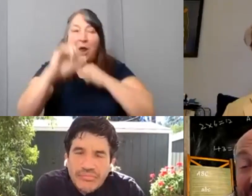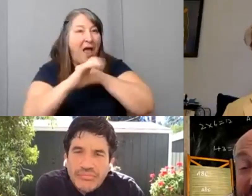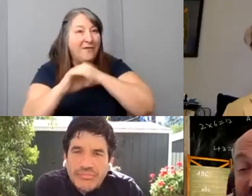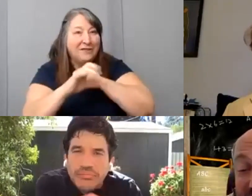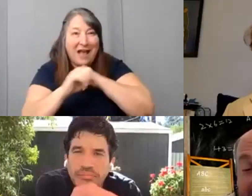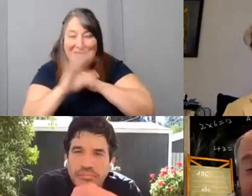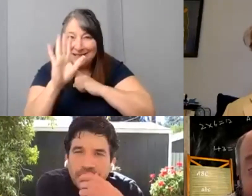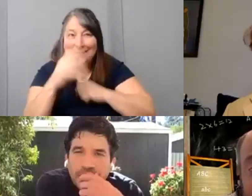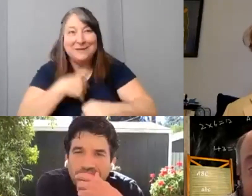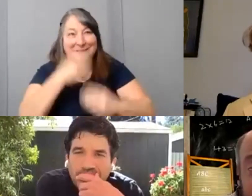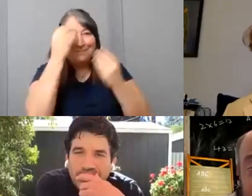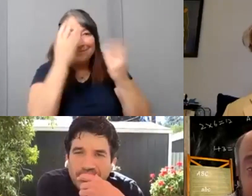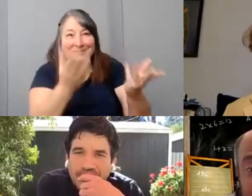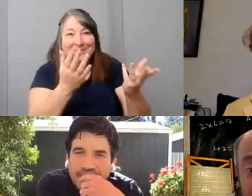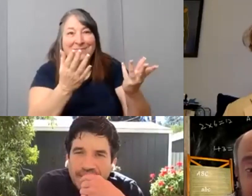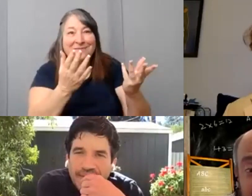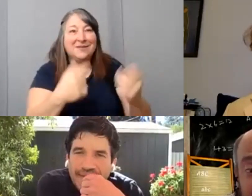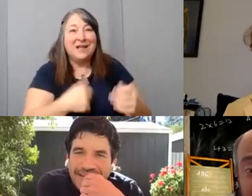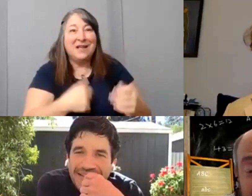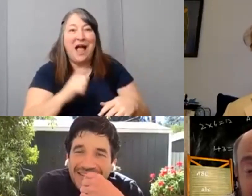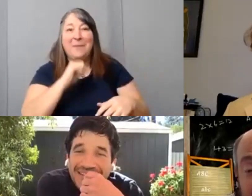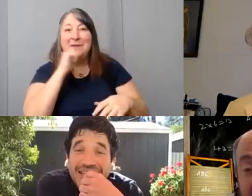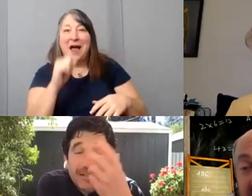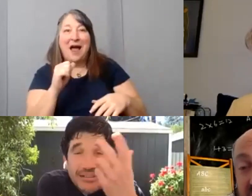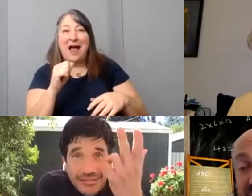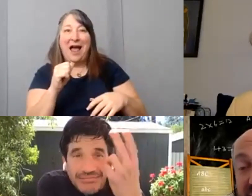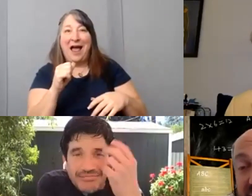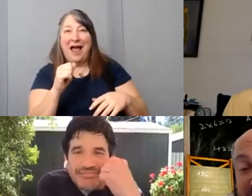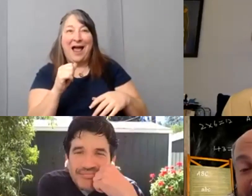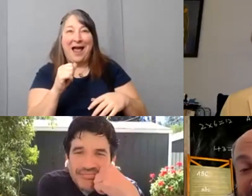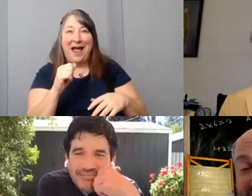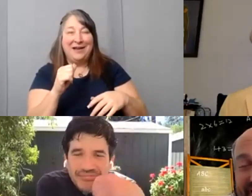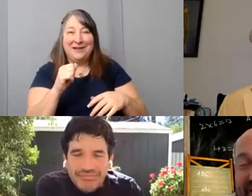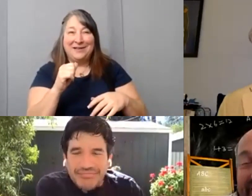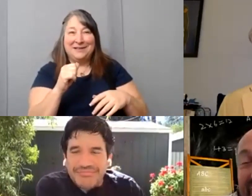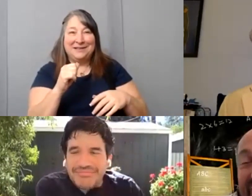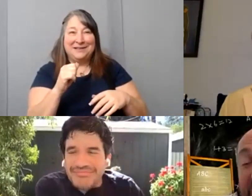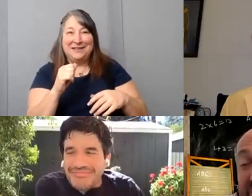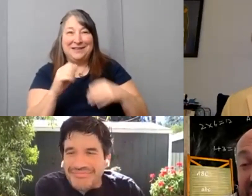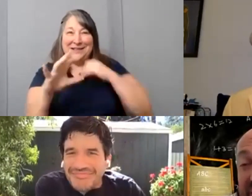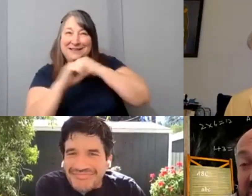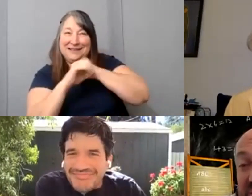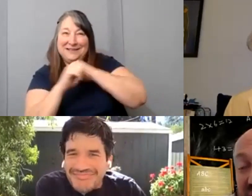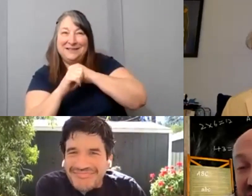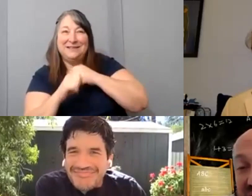Um I'm not a shill Povinelli unlike you. I um I would say there's there's a lot